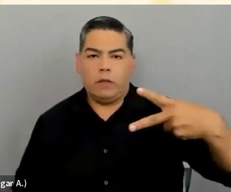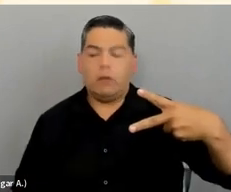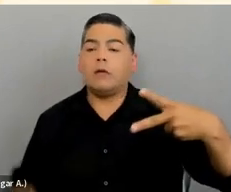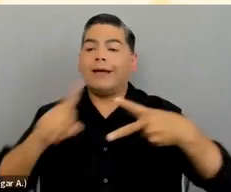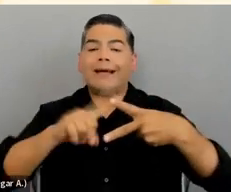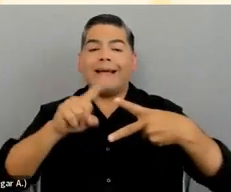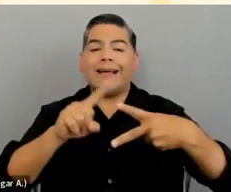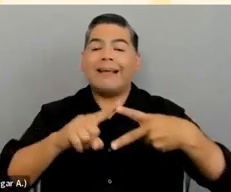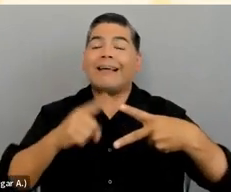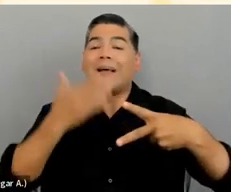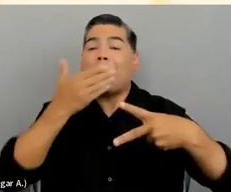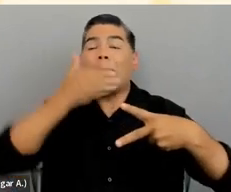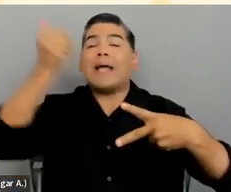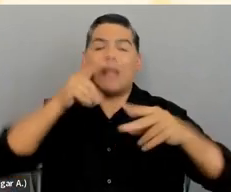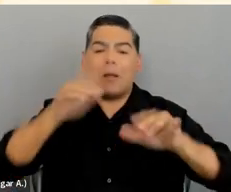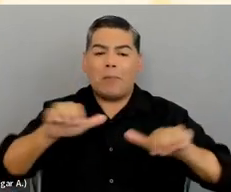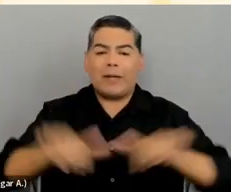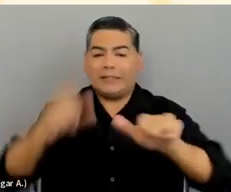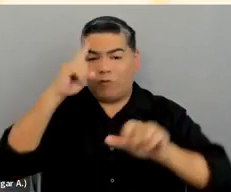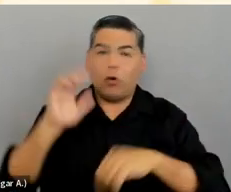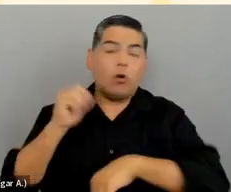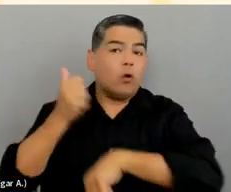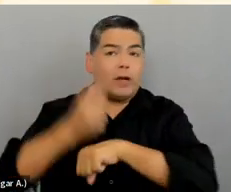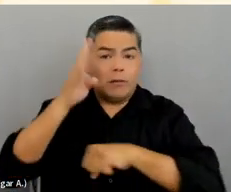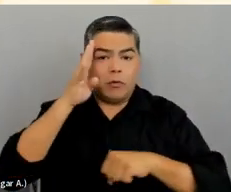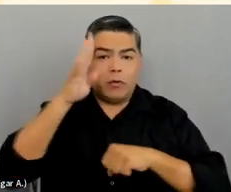Look at some best practices for creating accessible learning content,